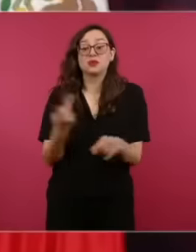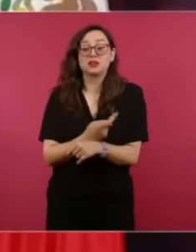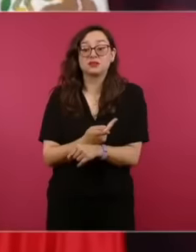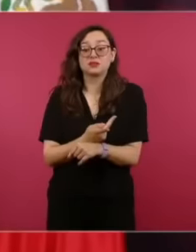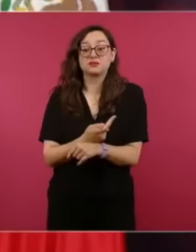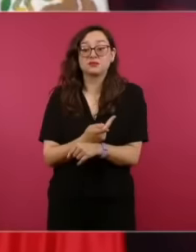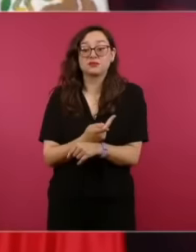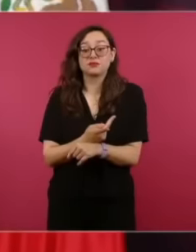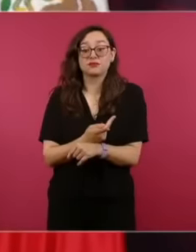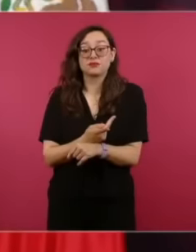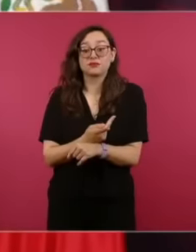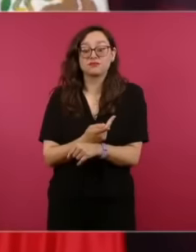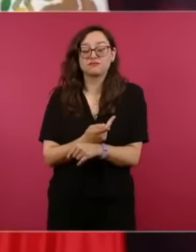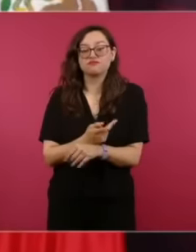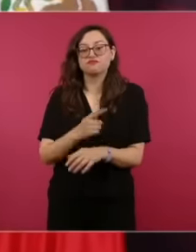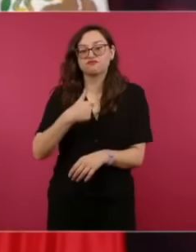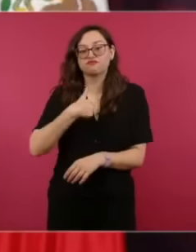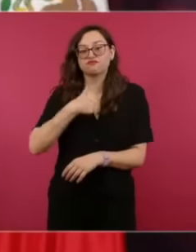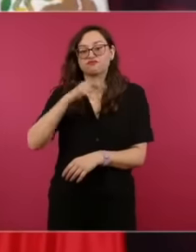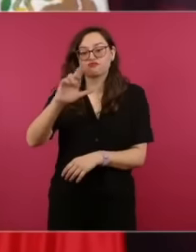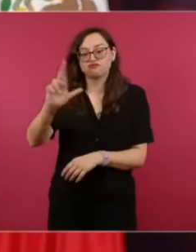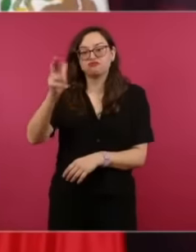according to which it is wise to change your